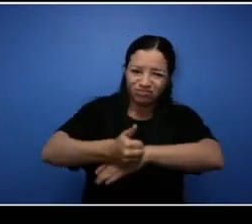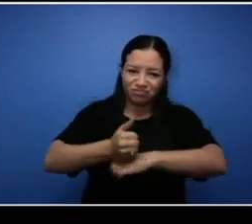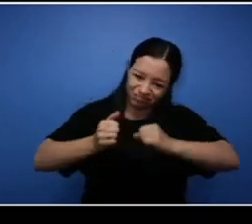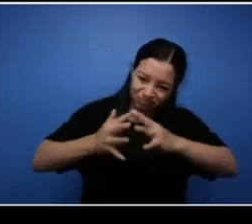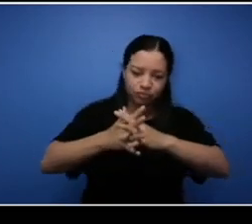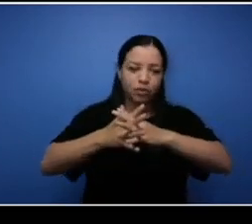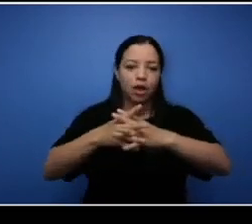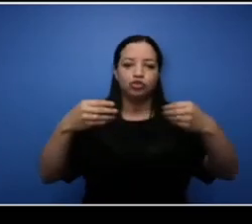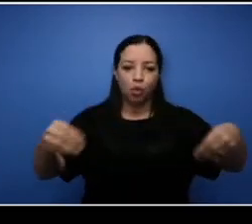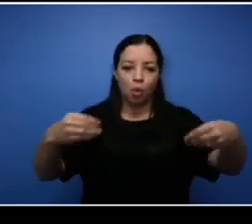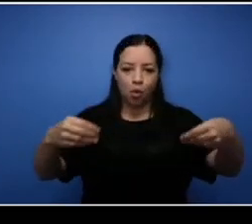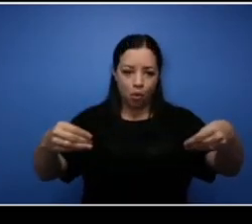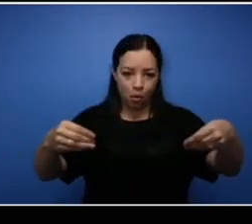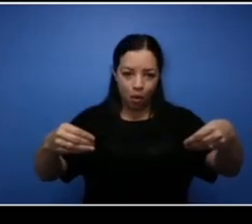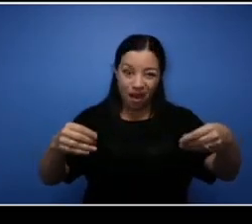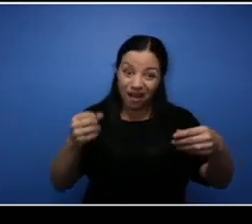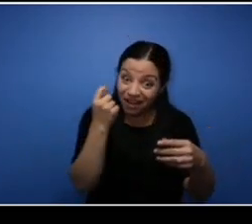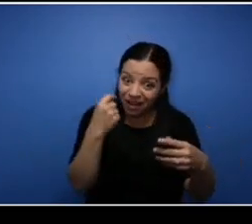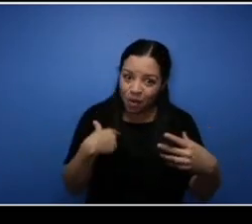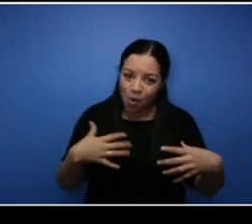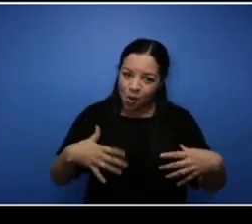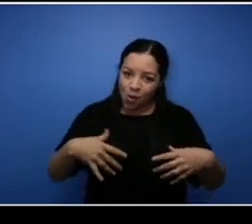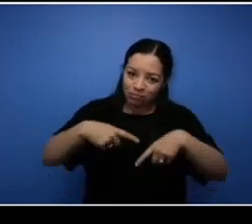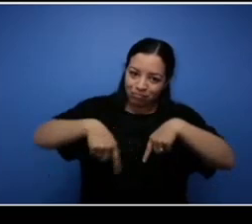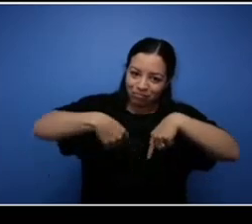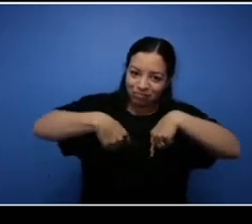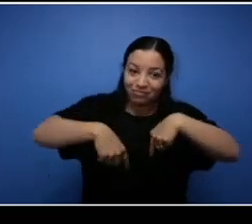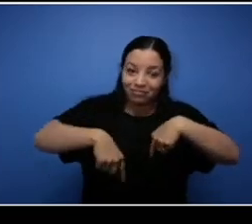kind of scare me right now, you never know what's going on with this whole, you know